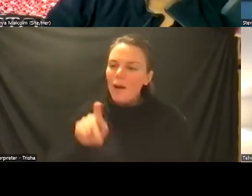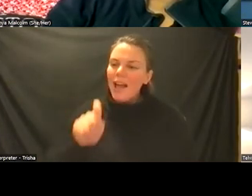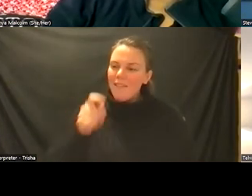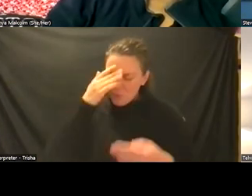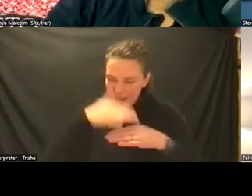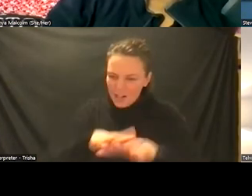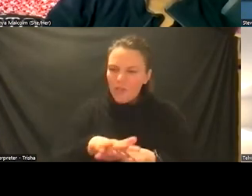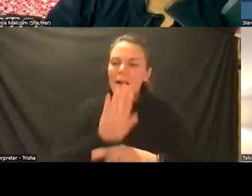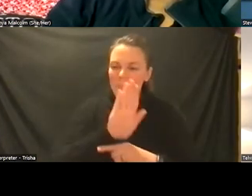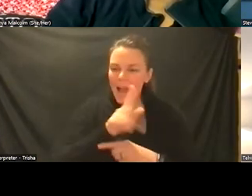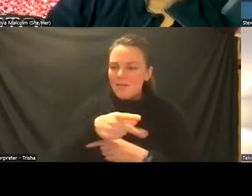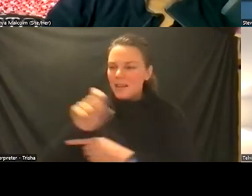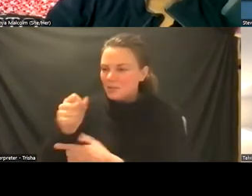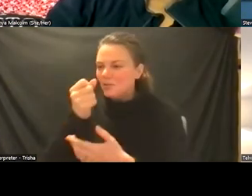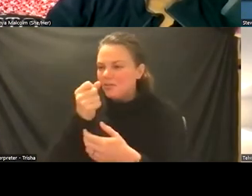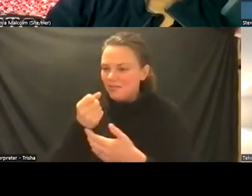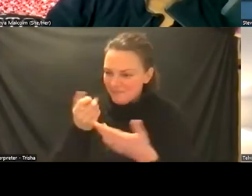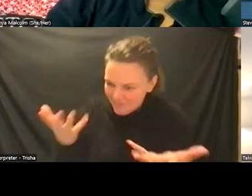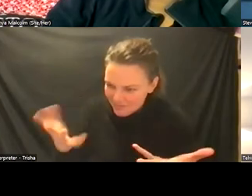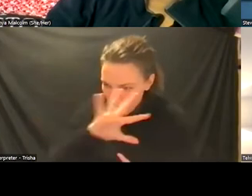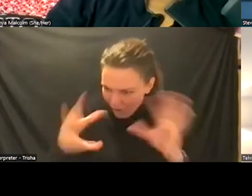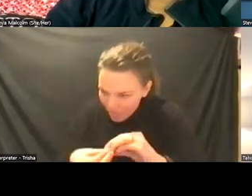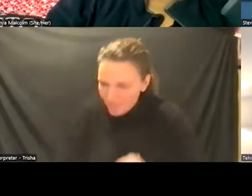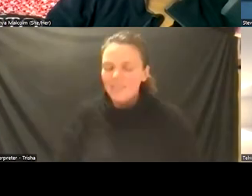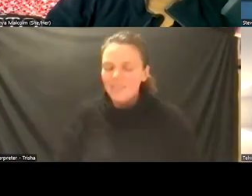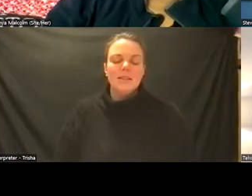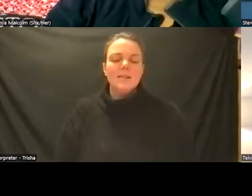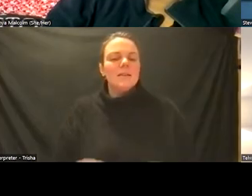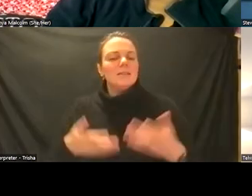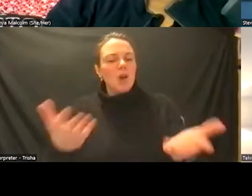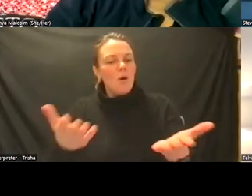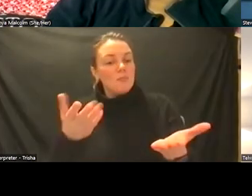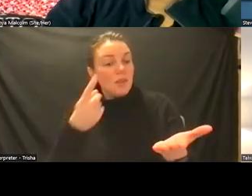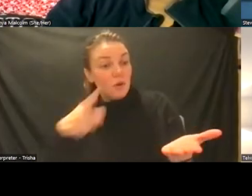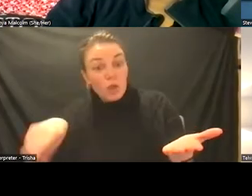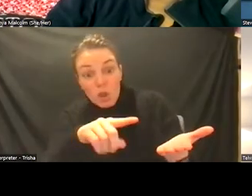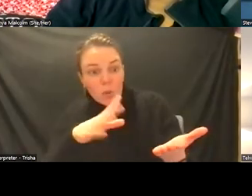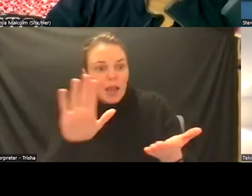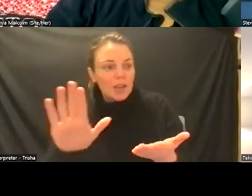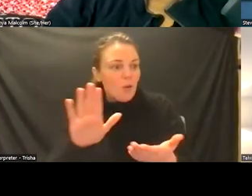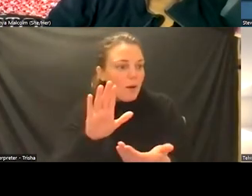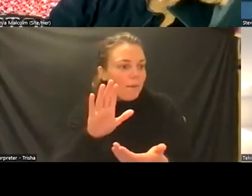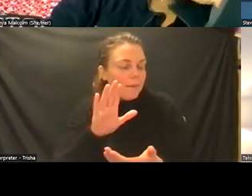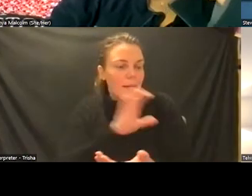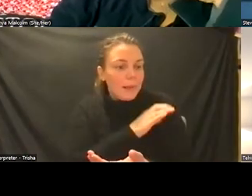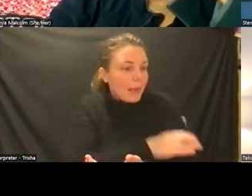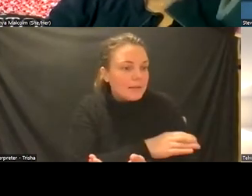so what does it take for your for you and your clinicians to work in these settings which require